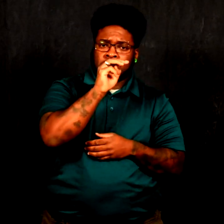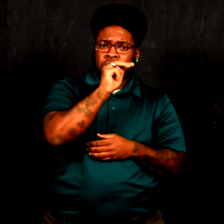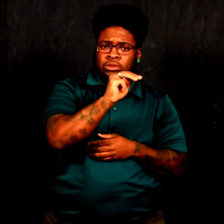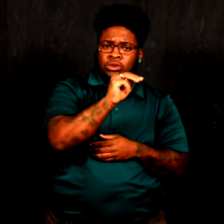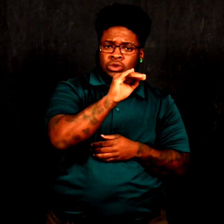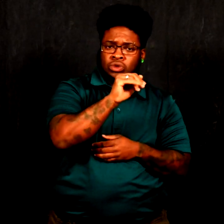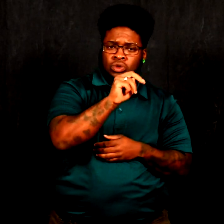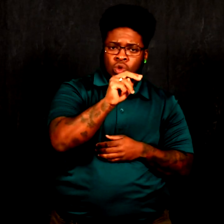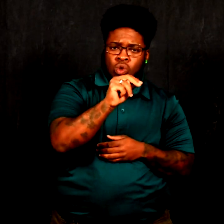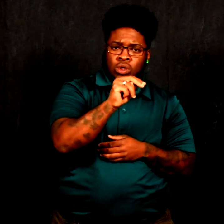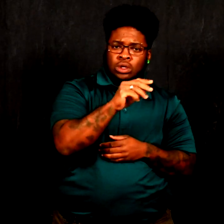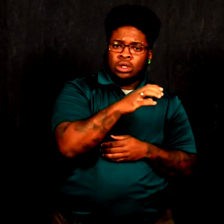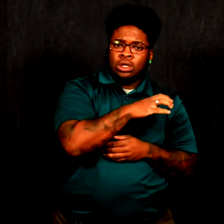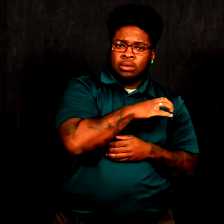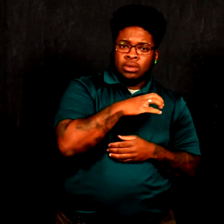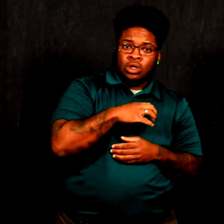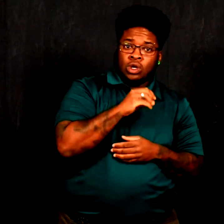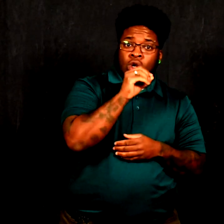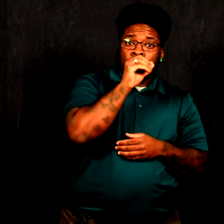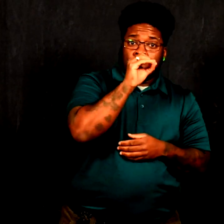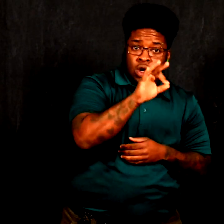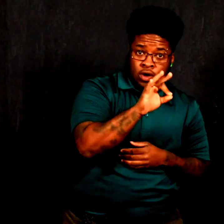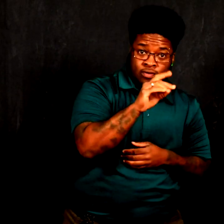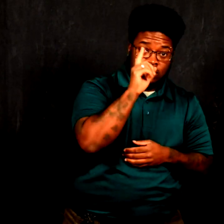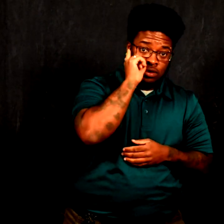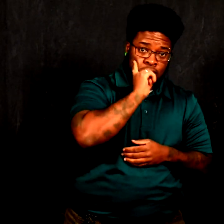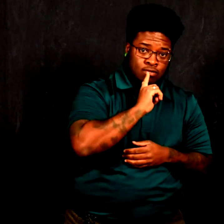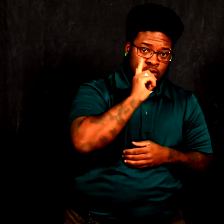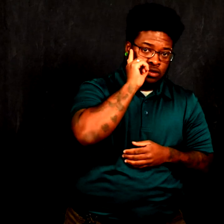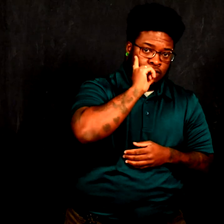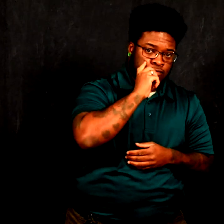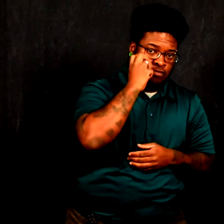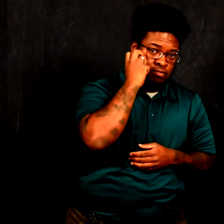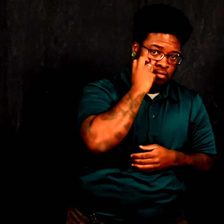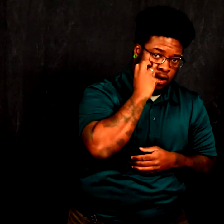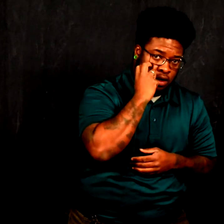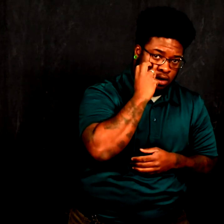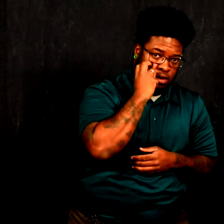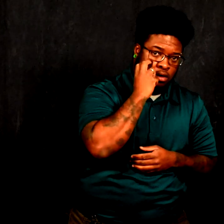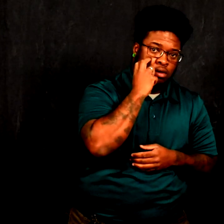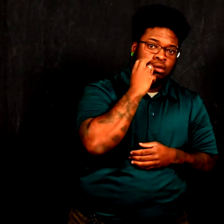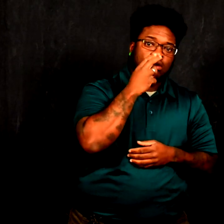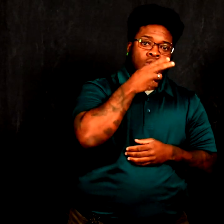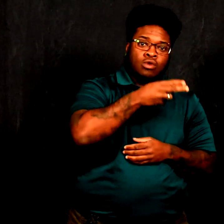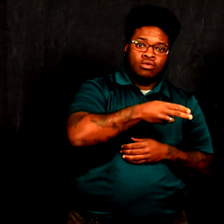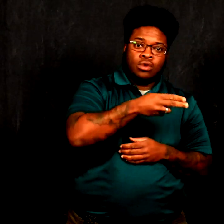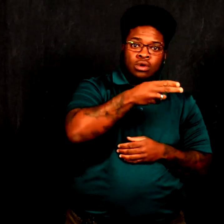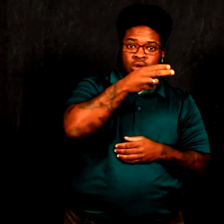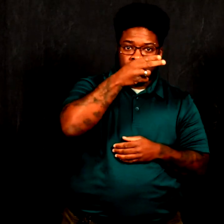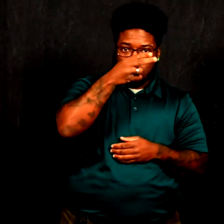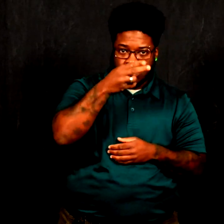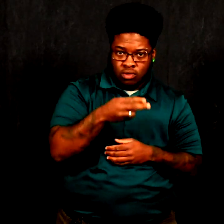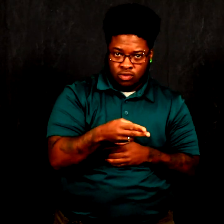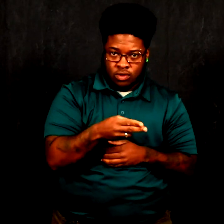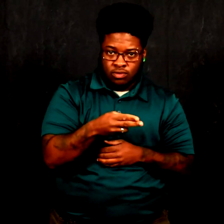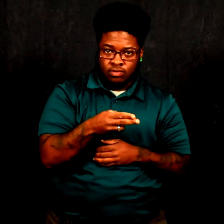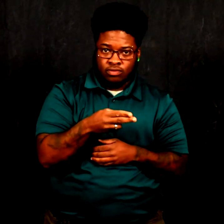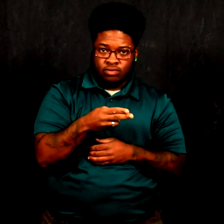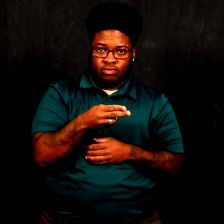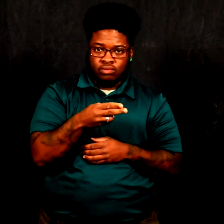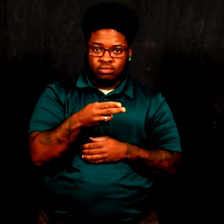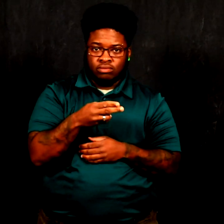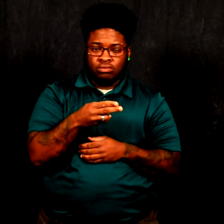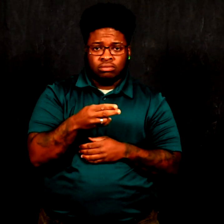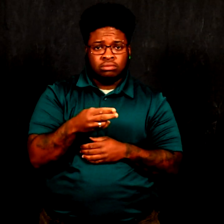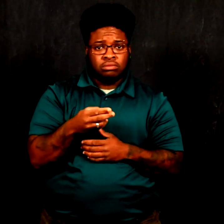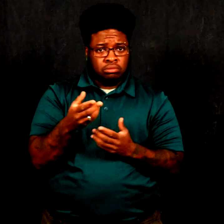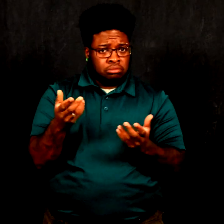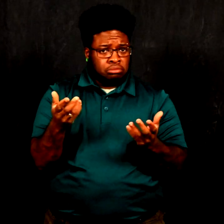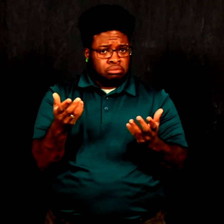the Minnesota Commission of Deaf, DeafBlind and Hard of Hearing